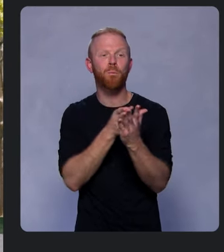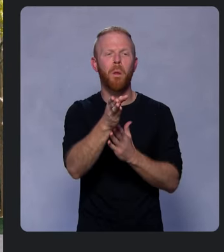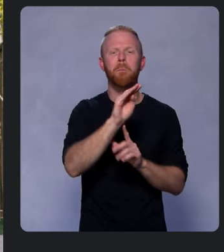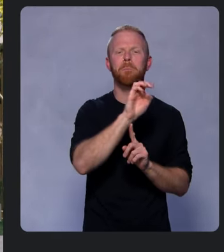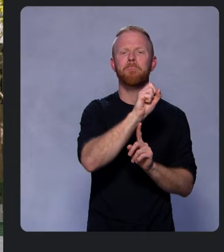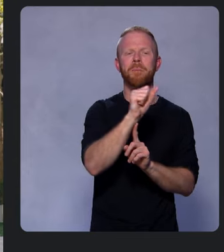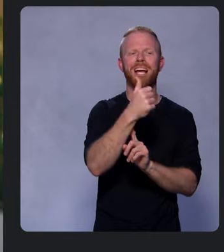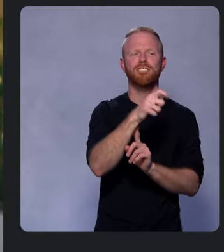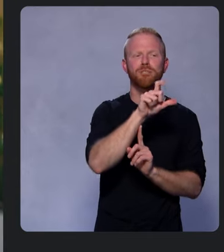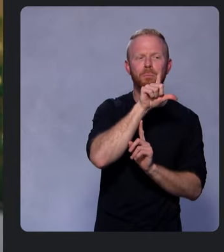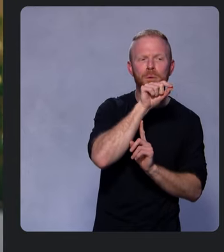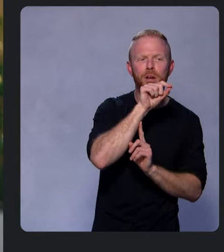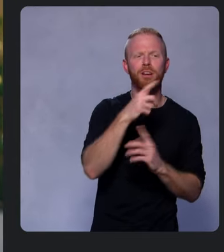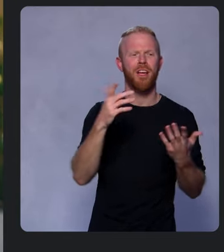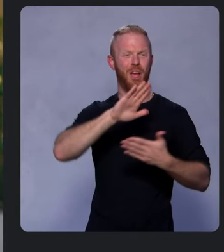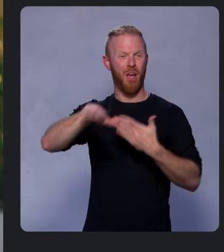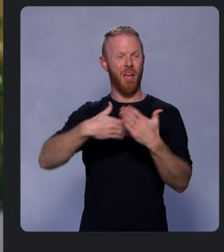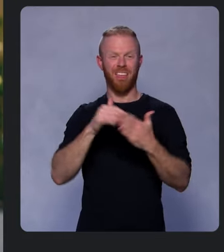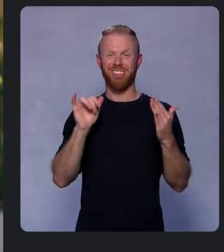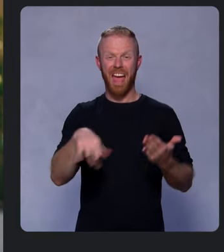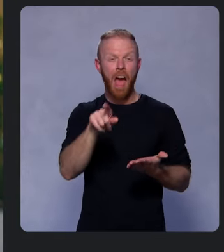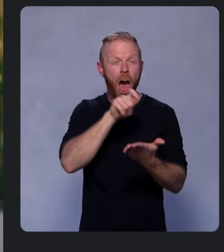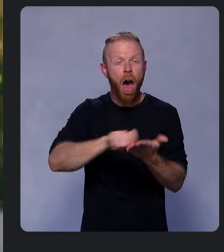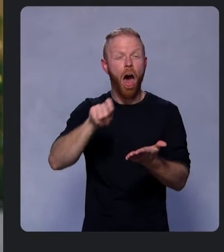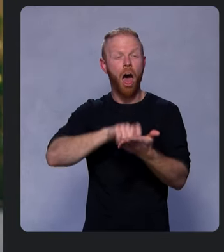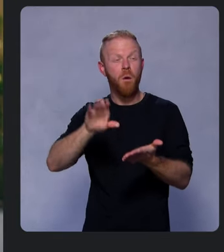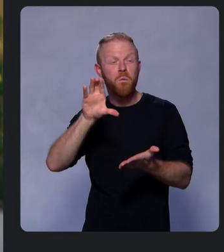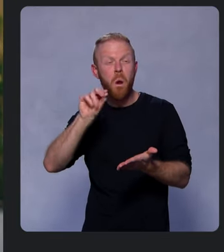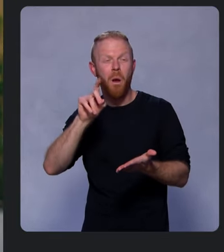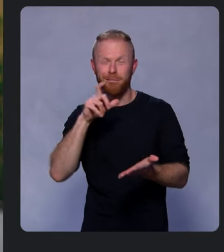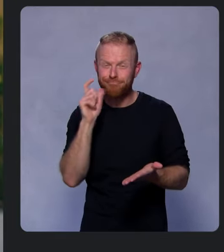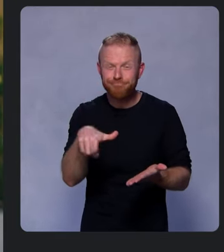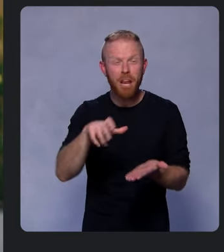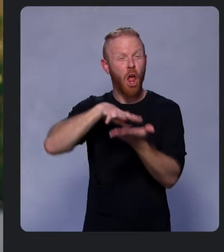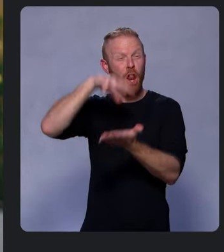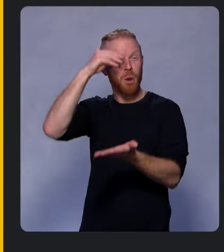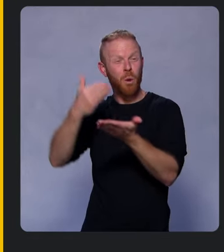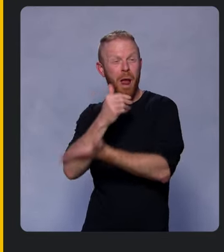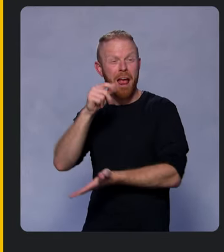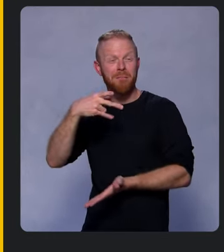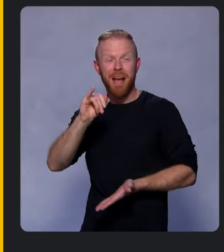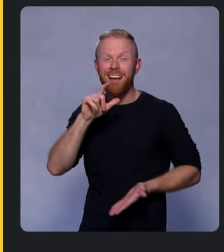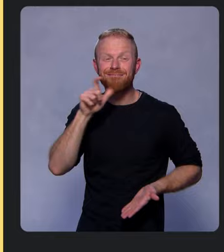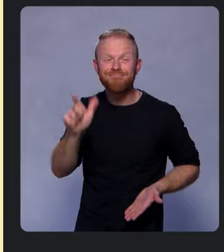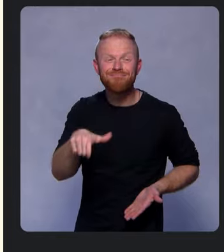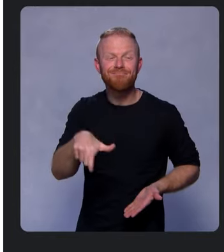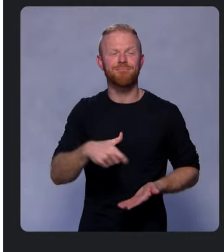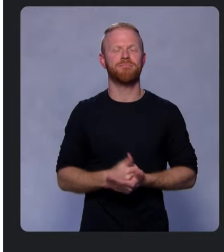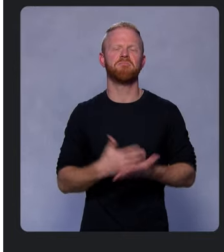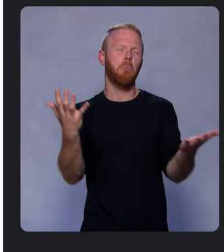all without having to write any code or learn new APIs on your own. So let's say you're an e-commerce app